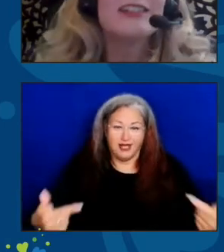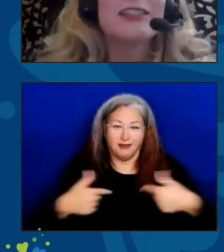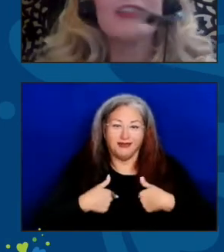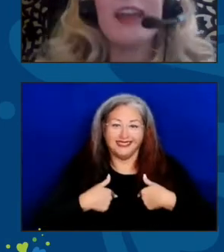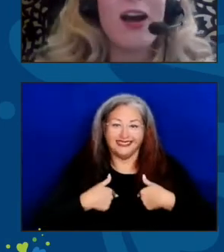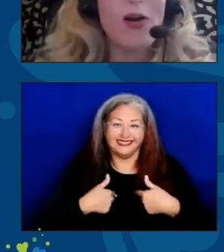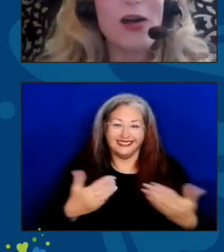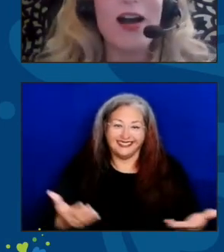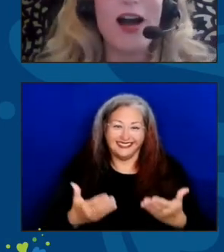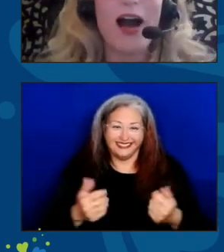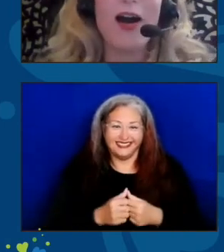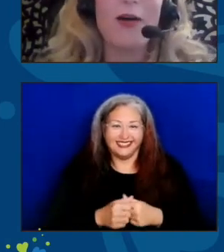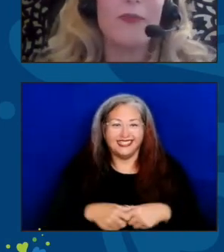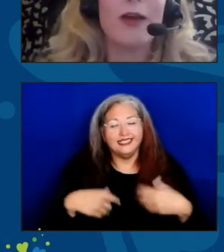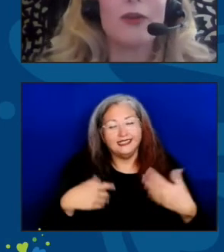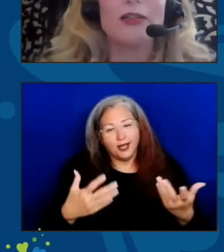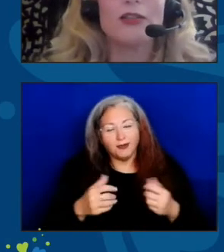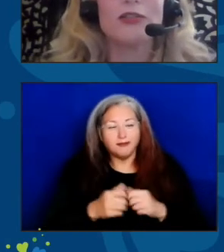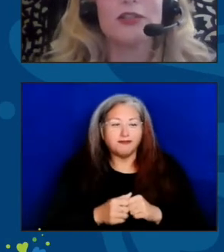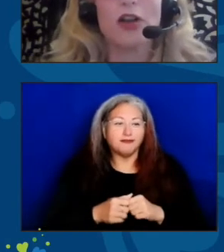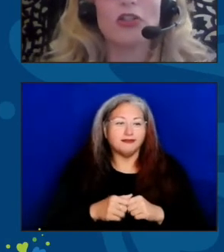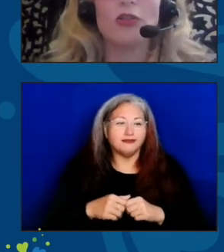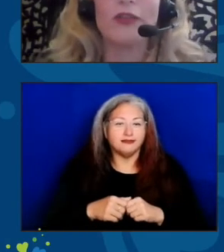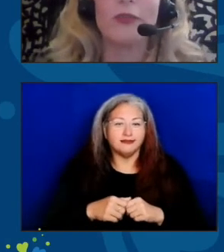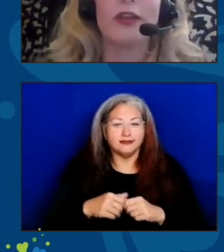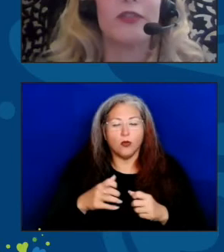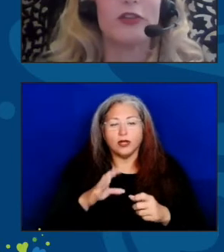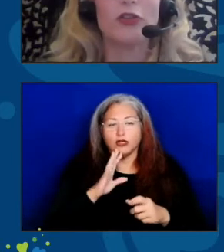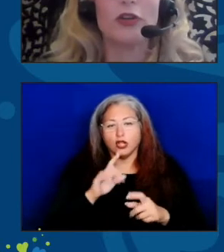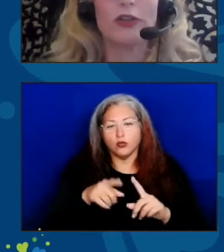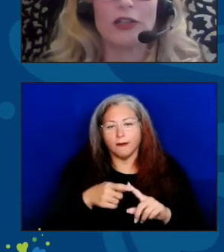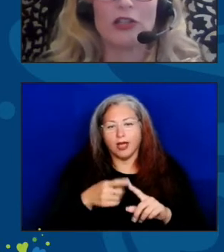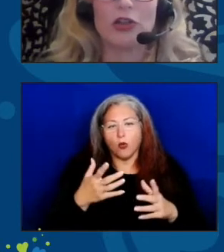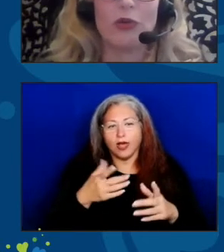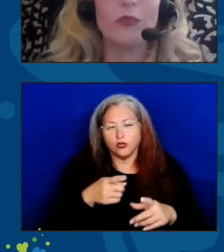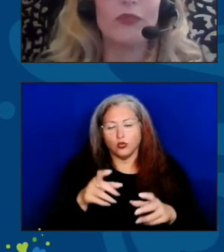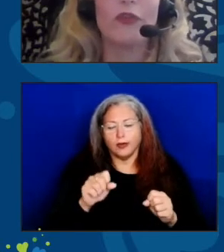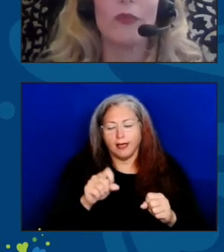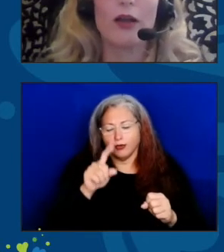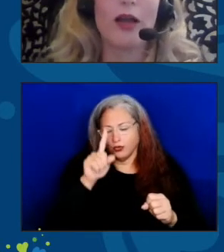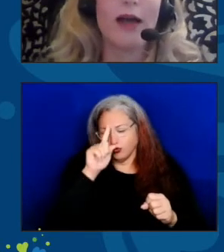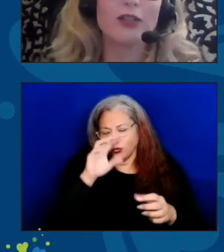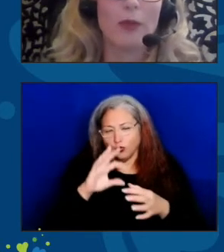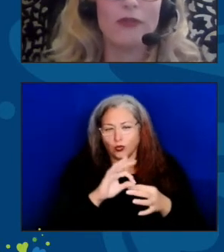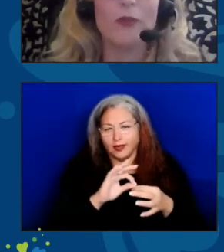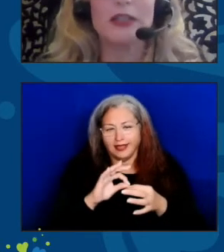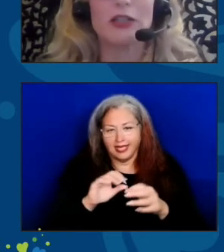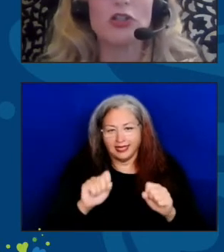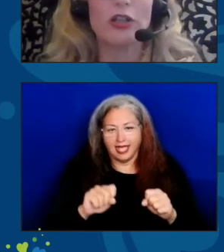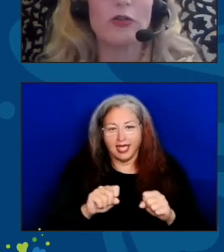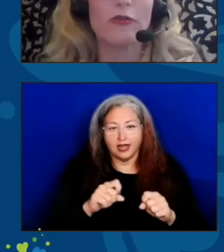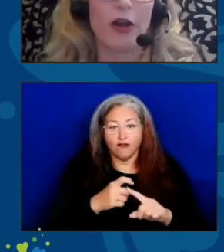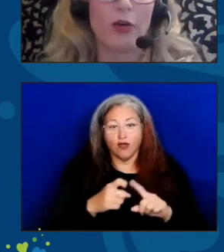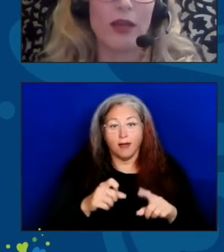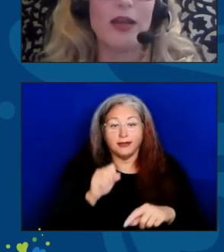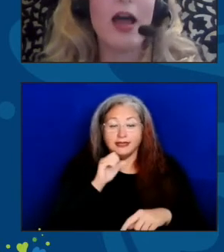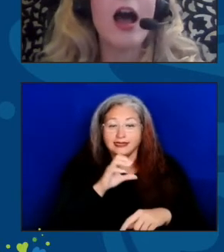So now, I want to talk to you about something, I think, you can relate to. Coming from a senior center environment,